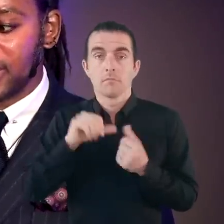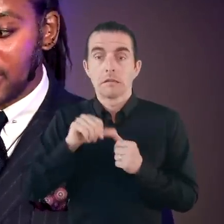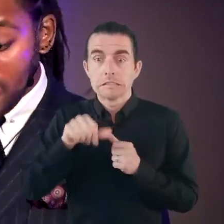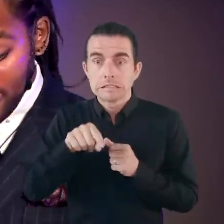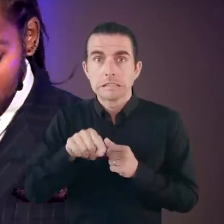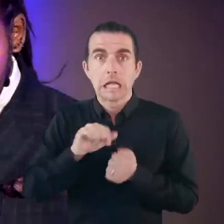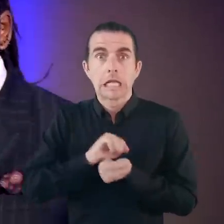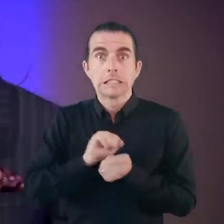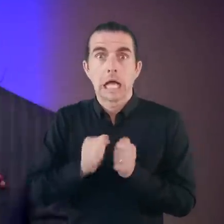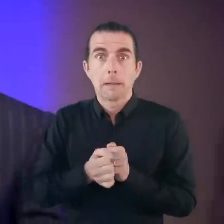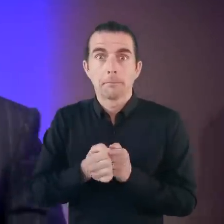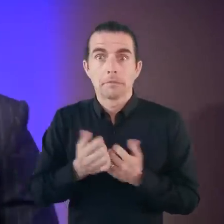I’m starting this exam.